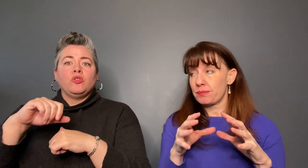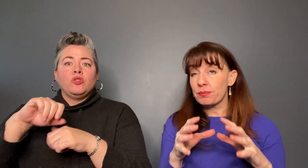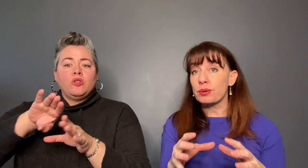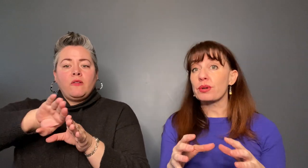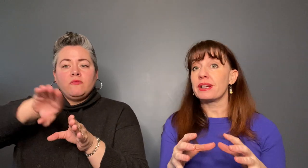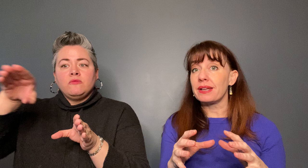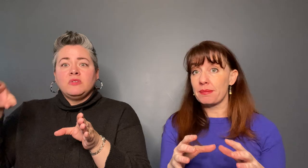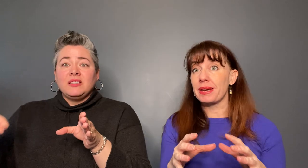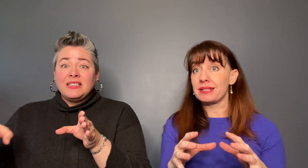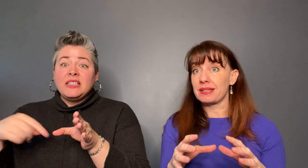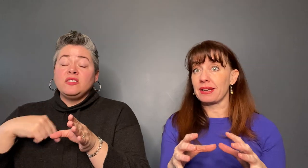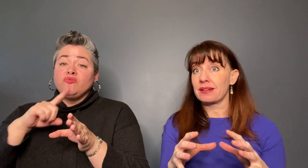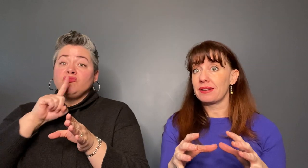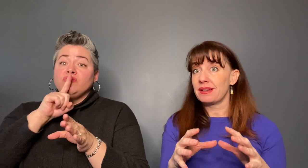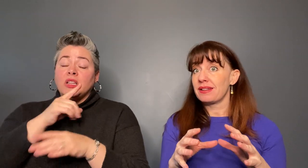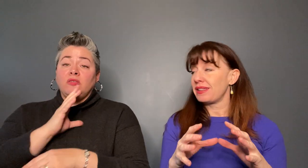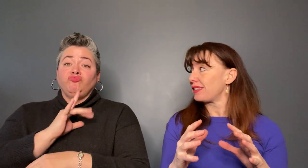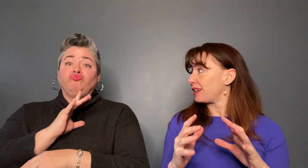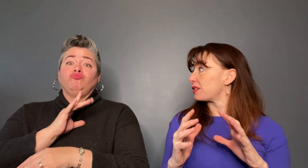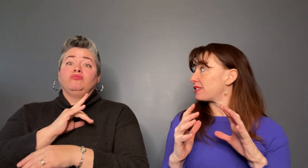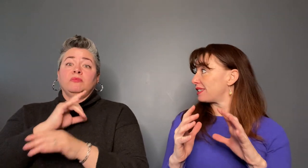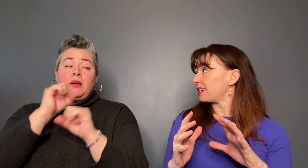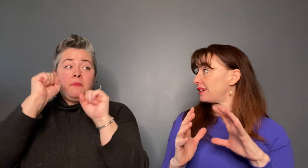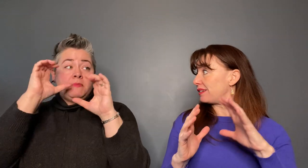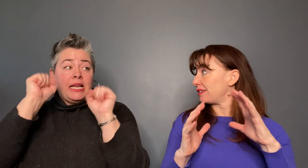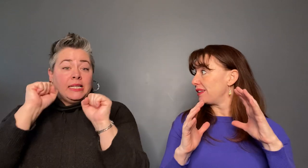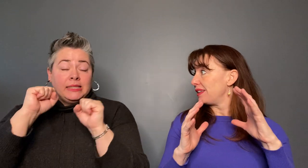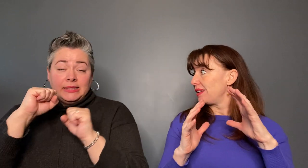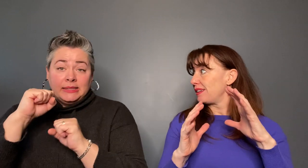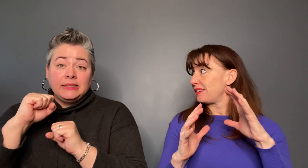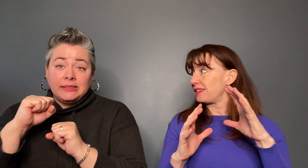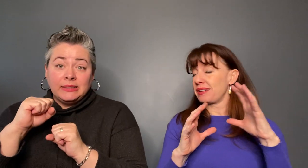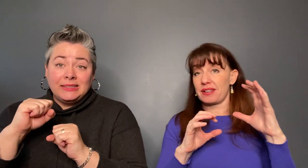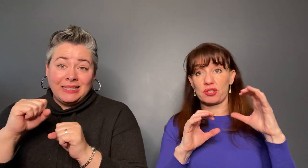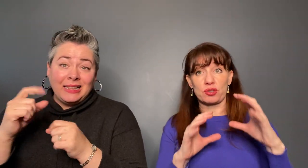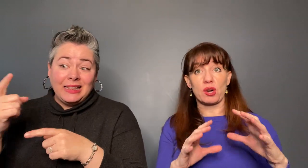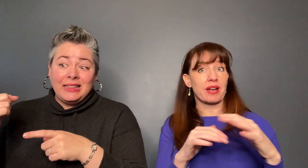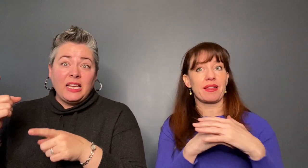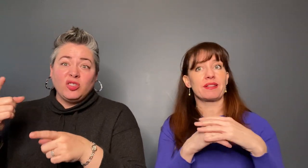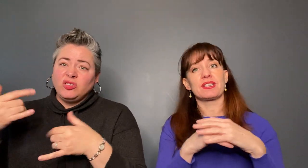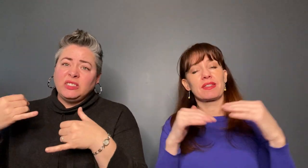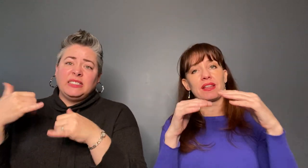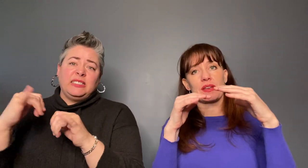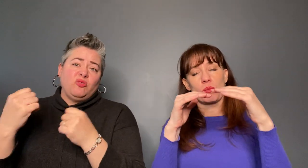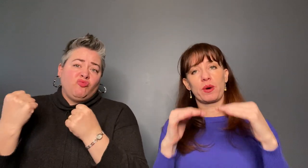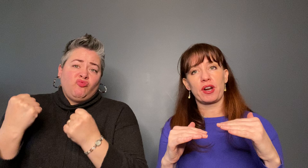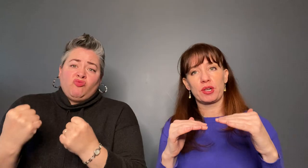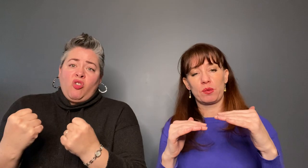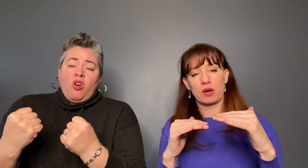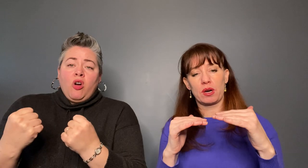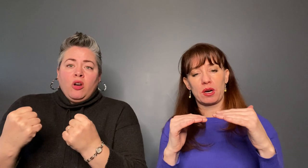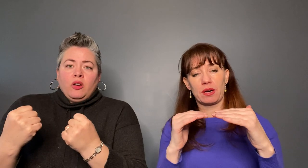pretty amazing, that they're still strong and to think that where you are,